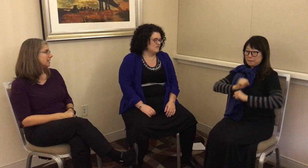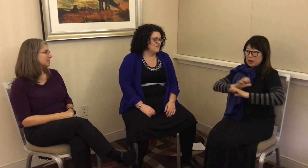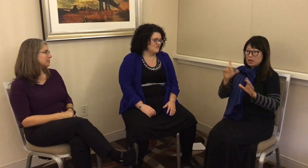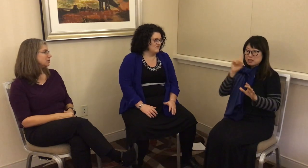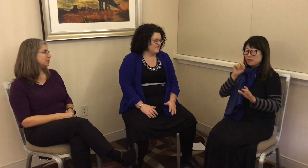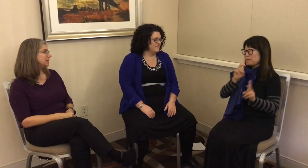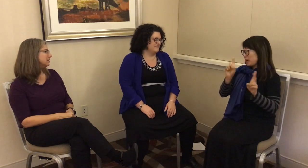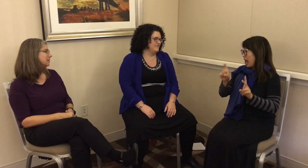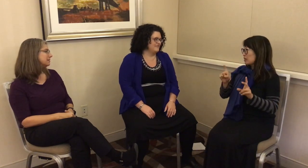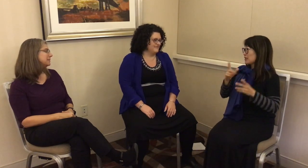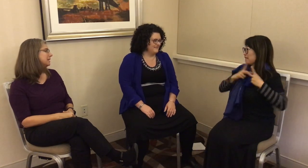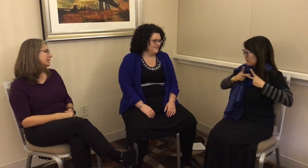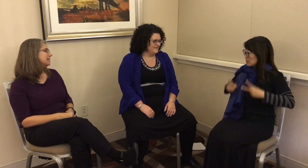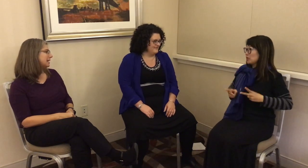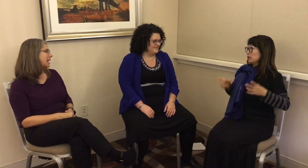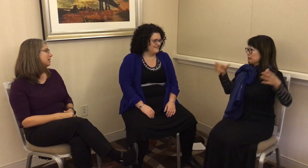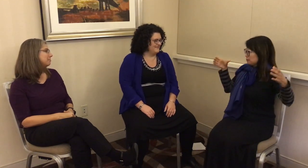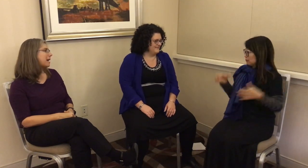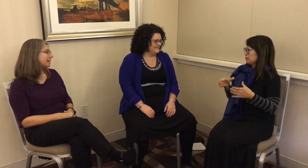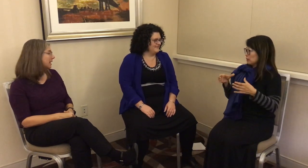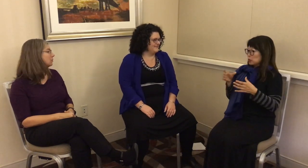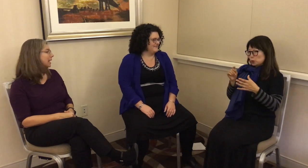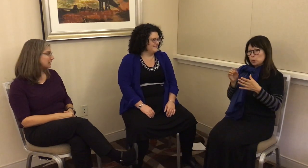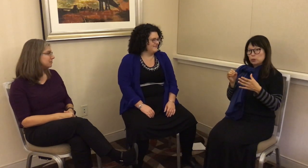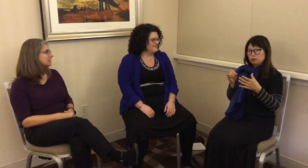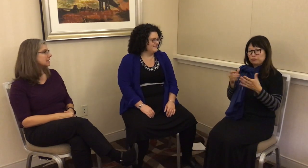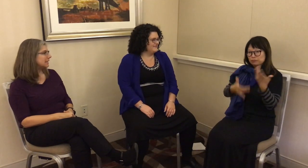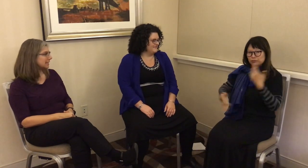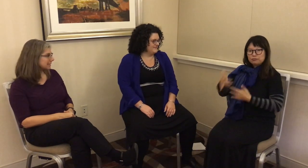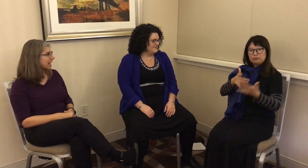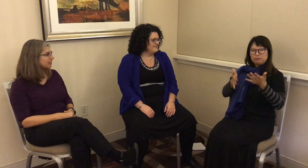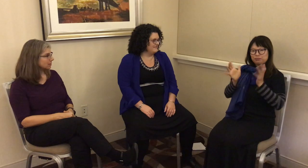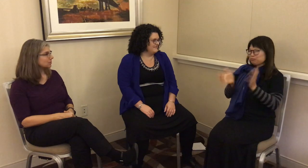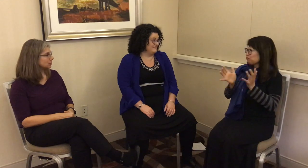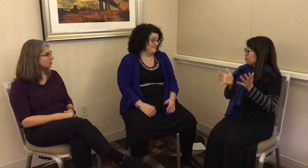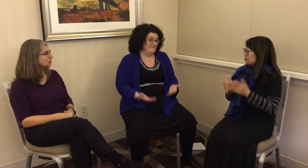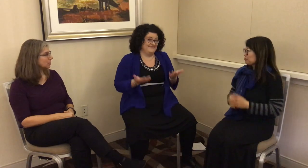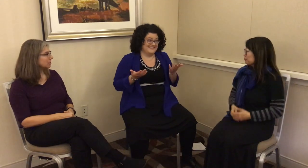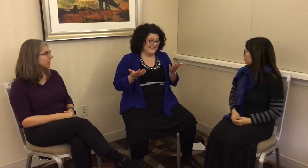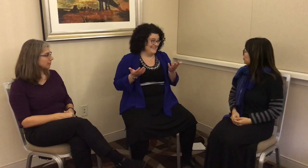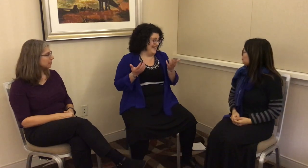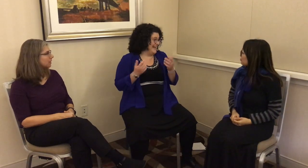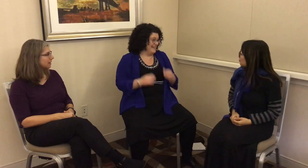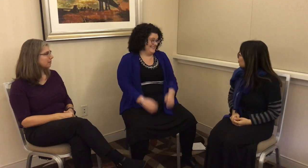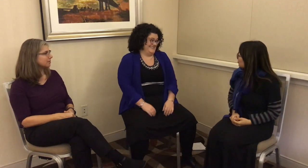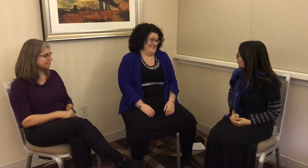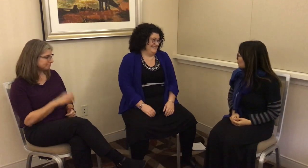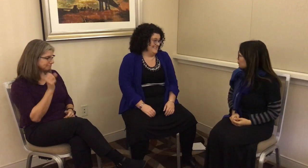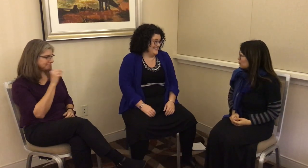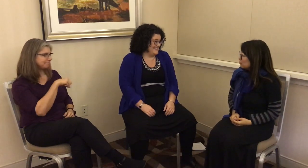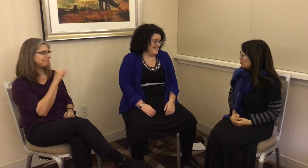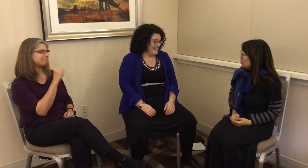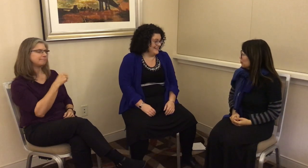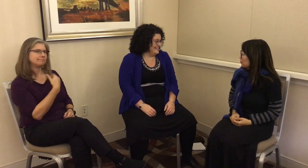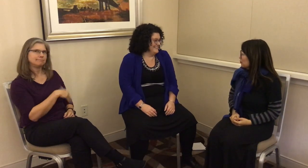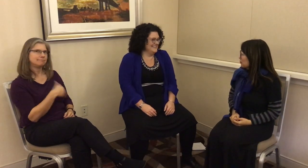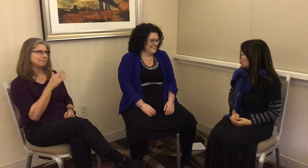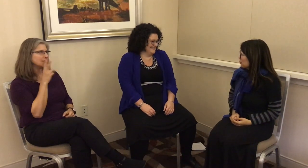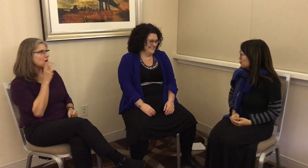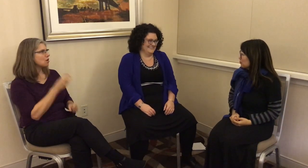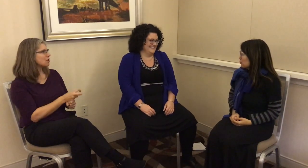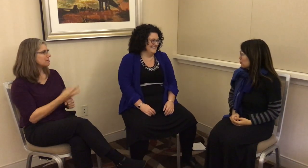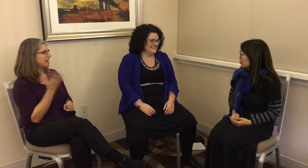it’s much easier. Back then, we had to physically get together to communicate with one another.